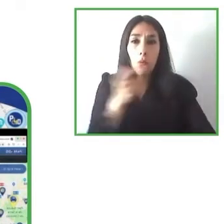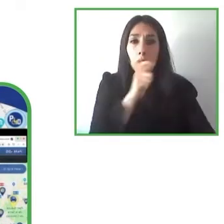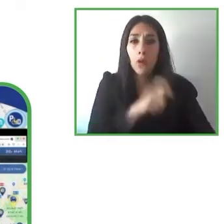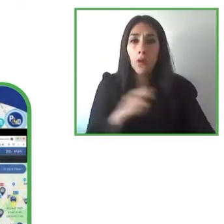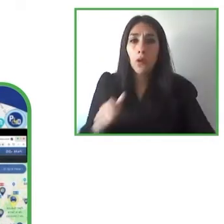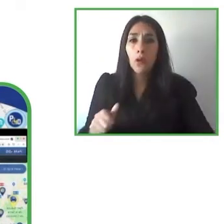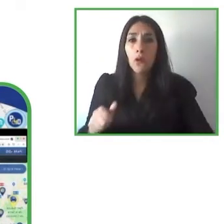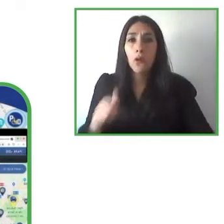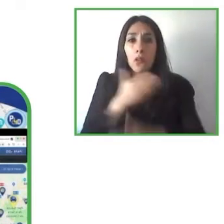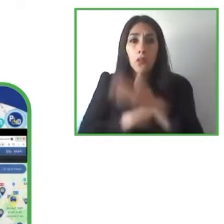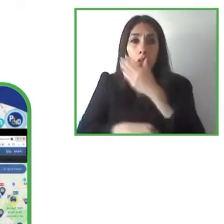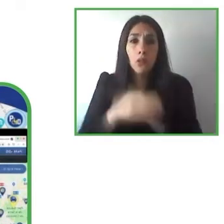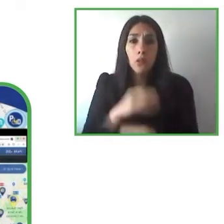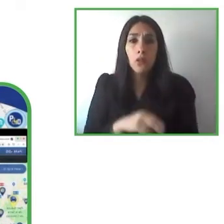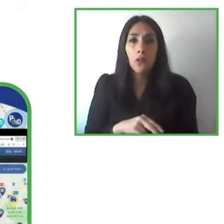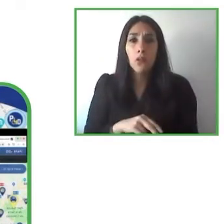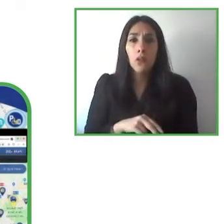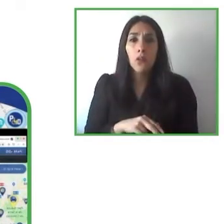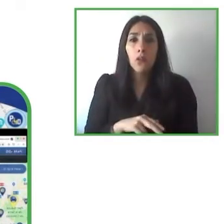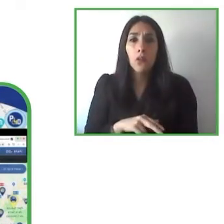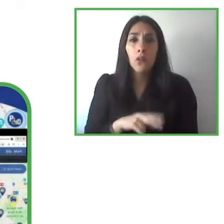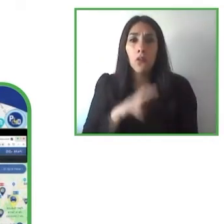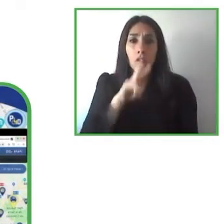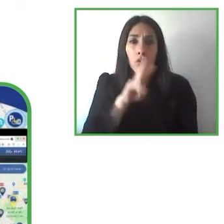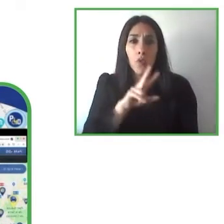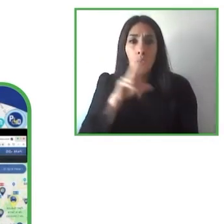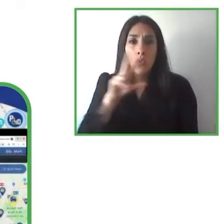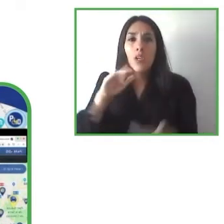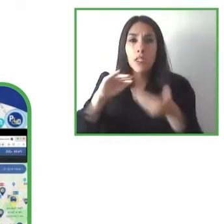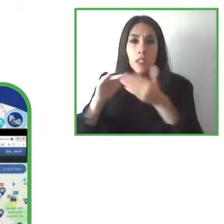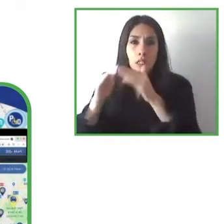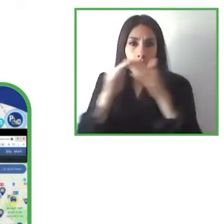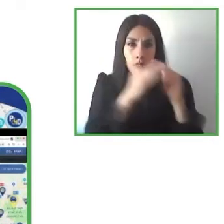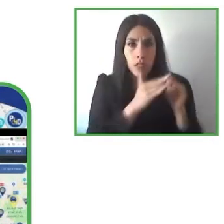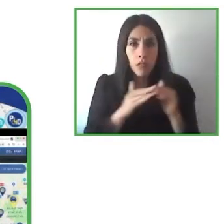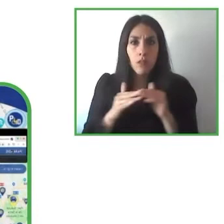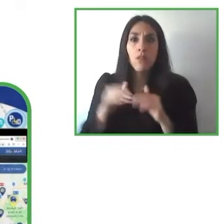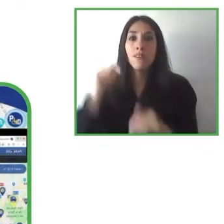of the 28 member states in the past now 27 because the UK is no longer part of